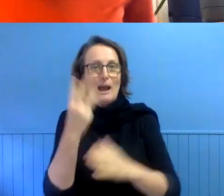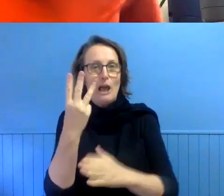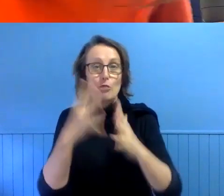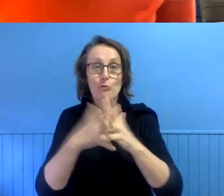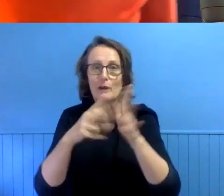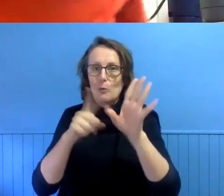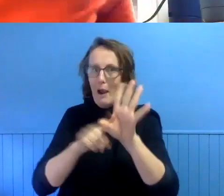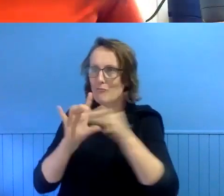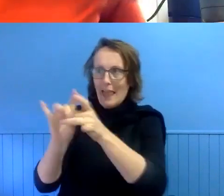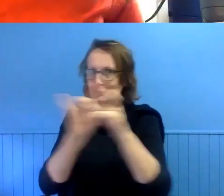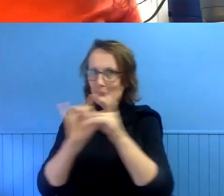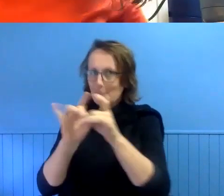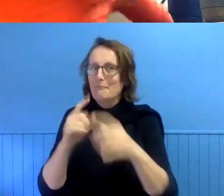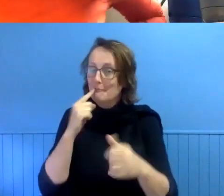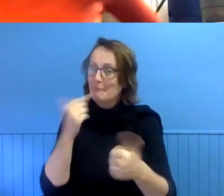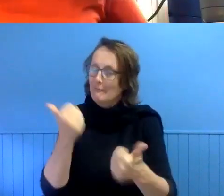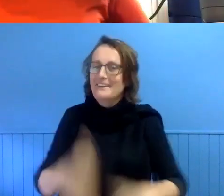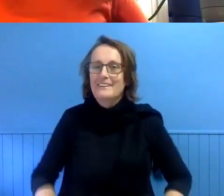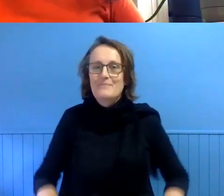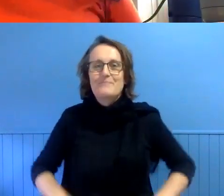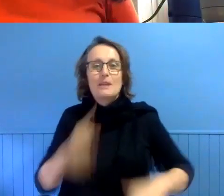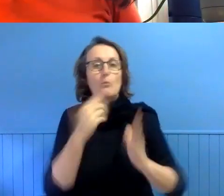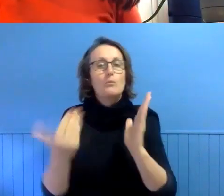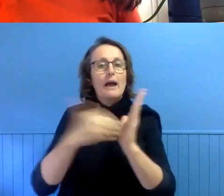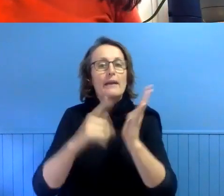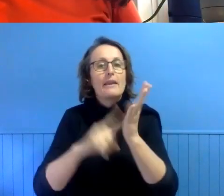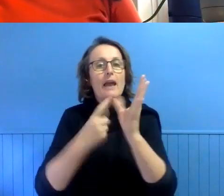I can see the questions we